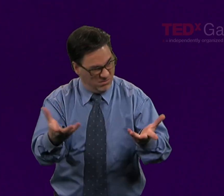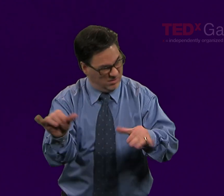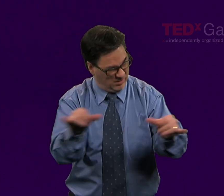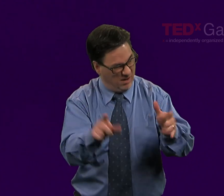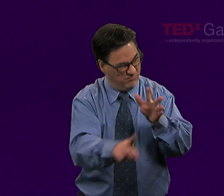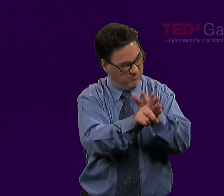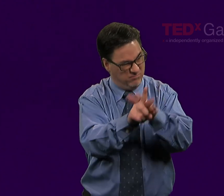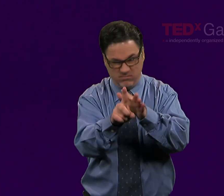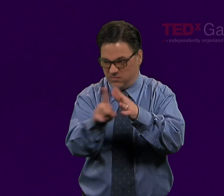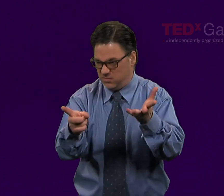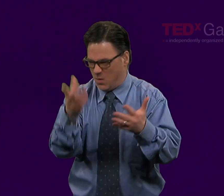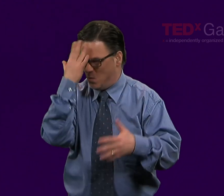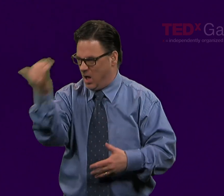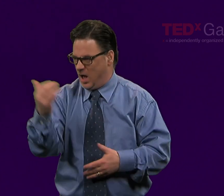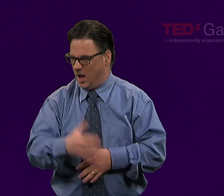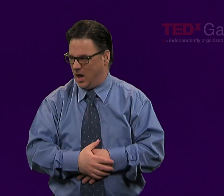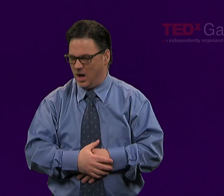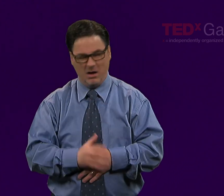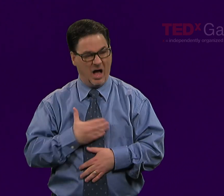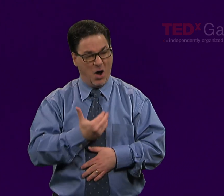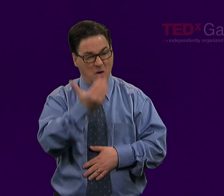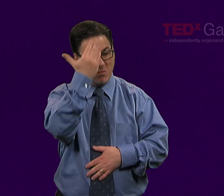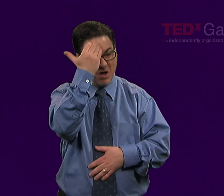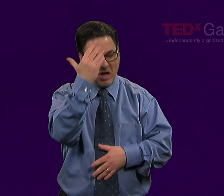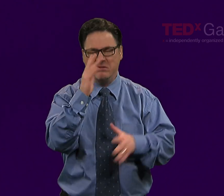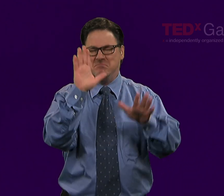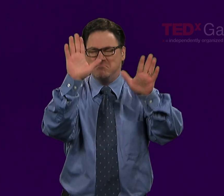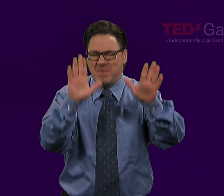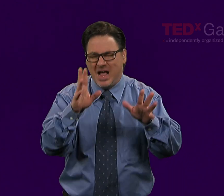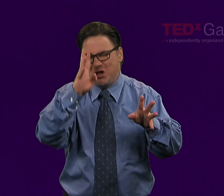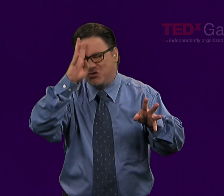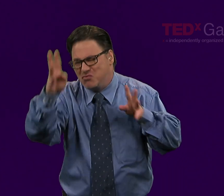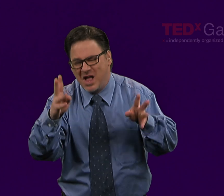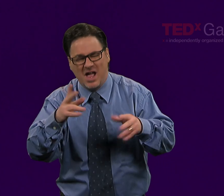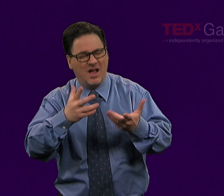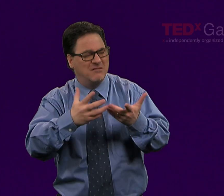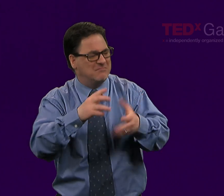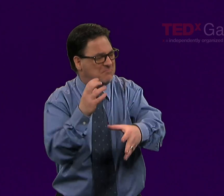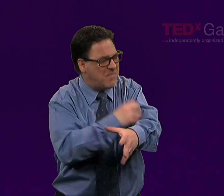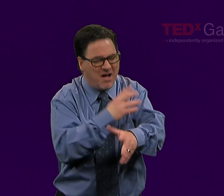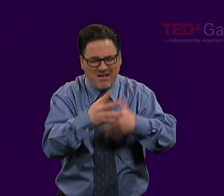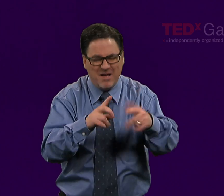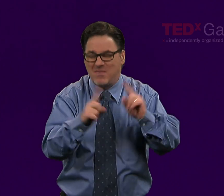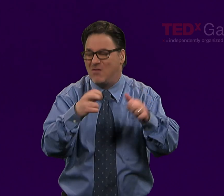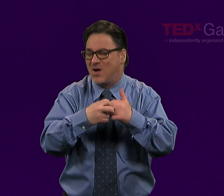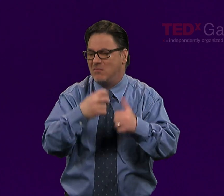How many times has this happened to you? It happens. Our brains are amazing, we can do amazing things,